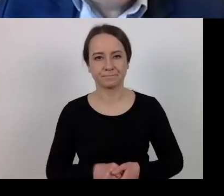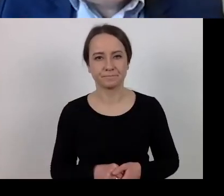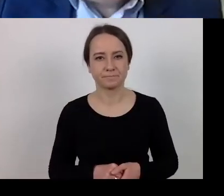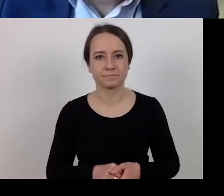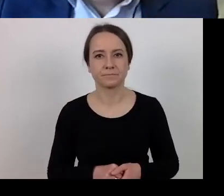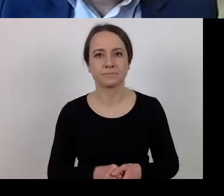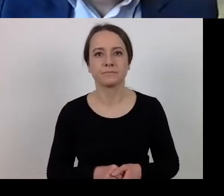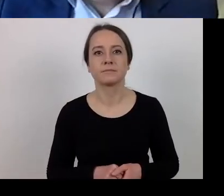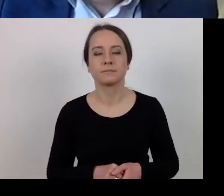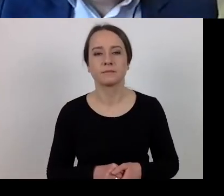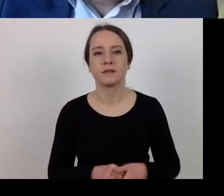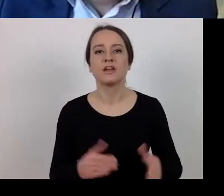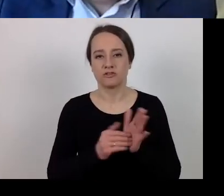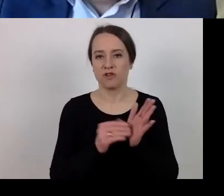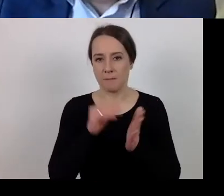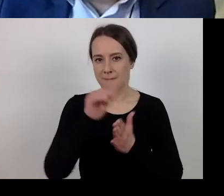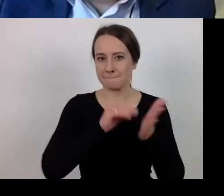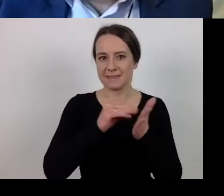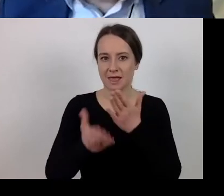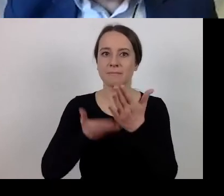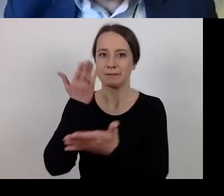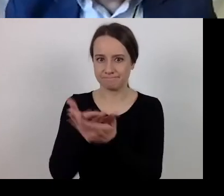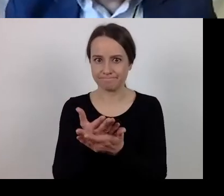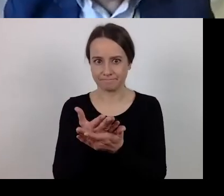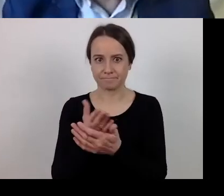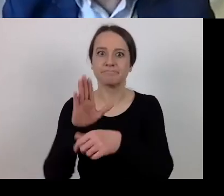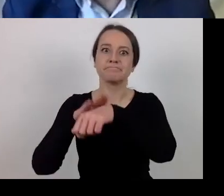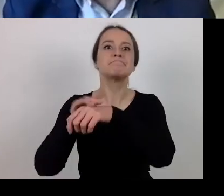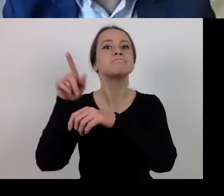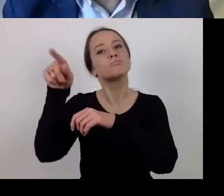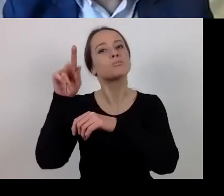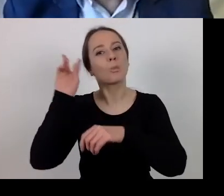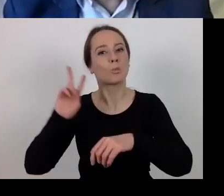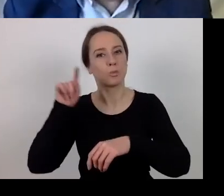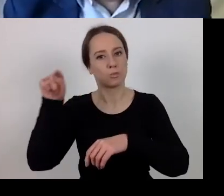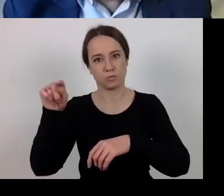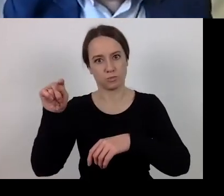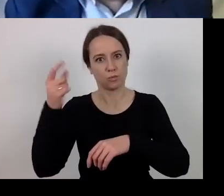and directed to the managing authority.